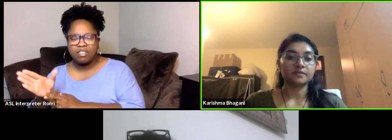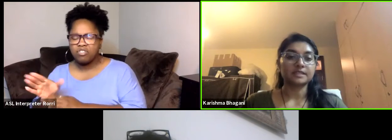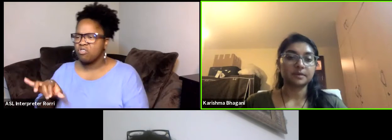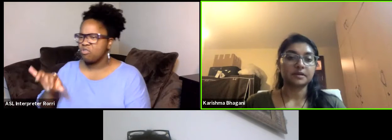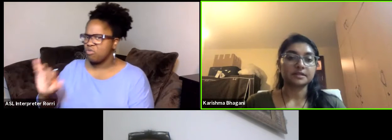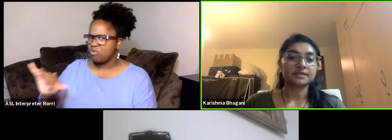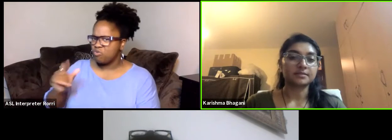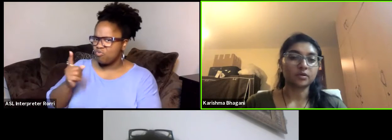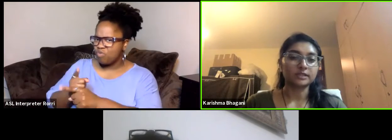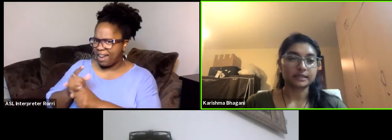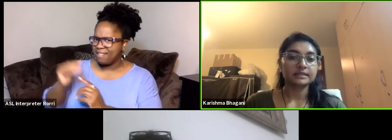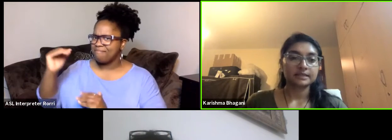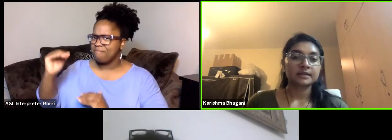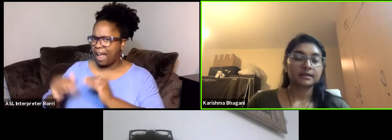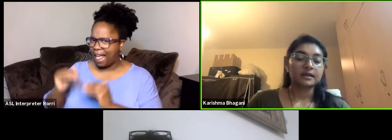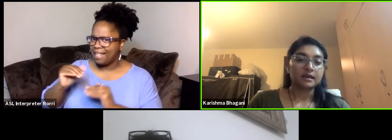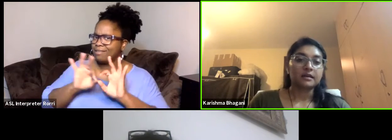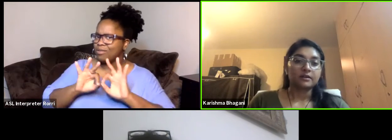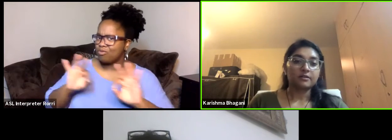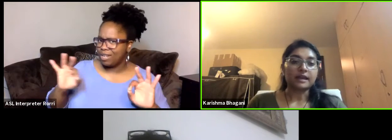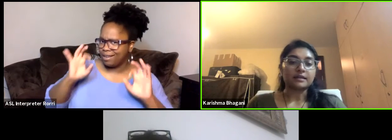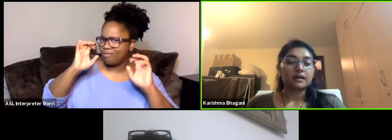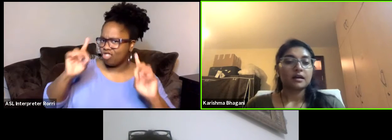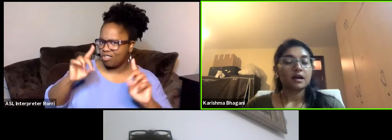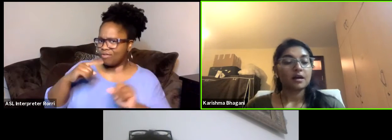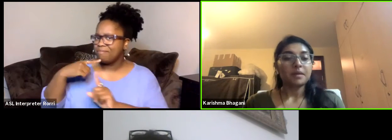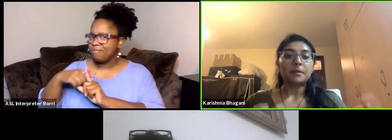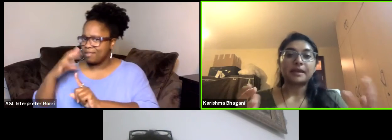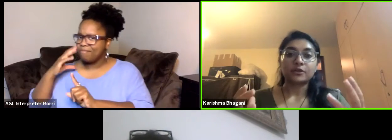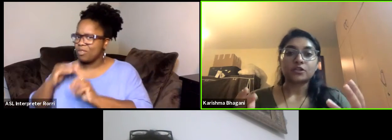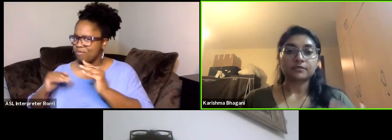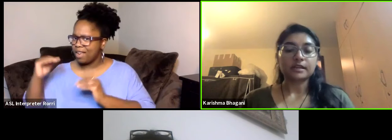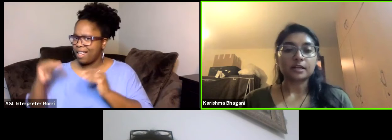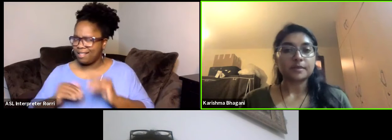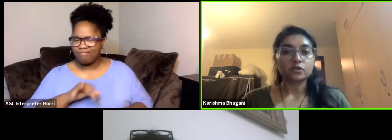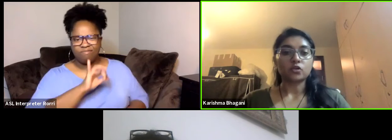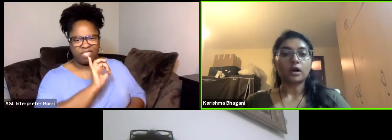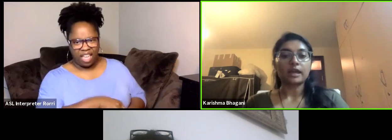of experience is important. Exactly. Great, maybe we can shift a little bit to talking